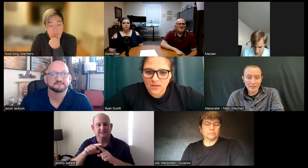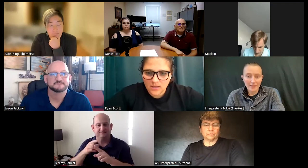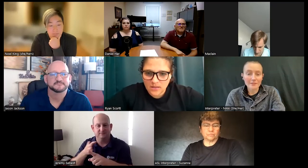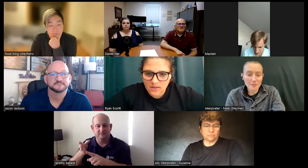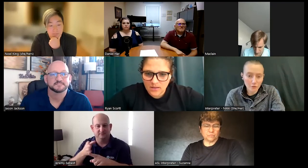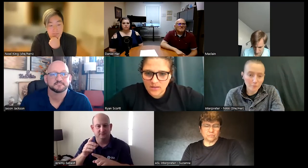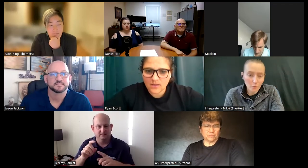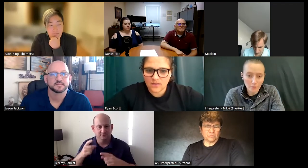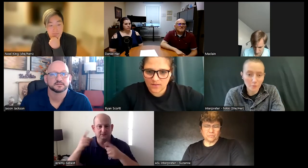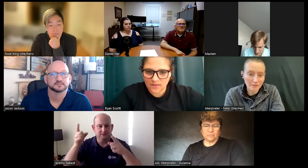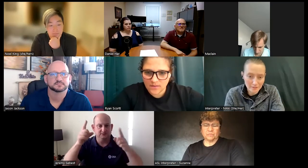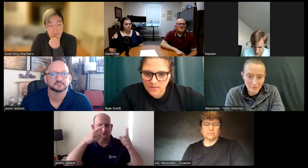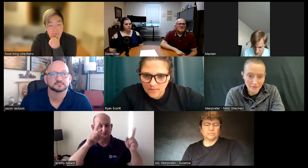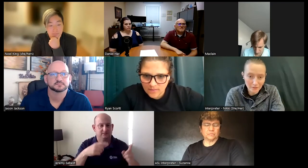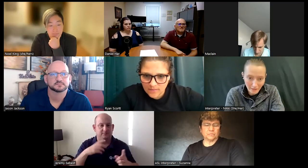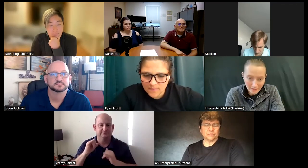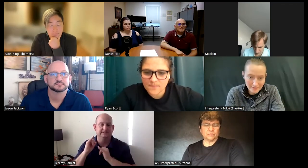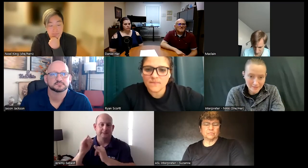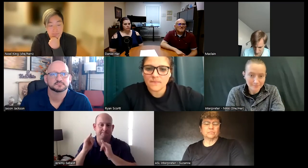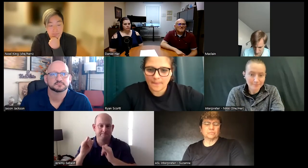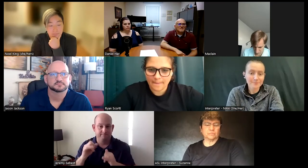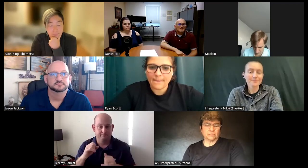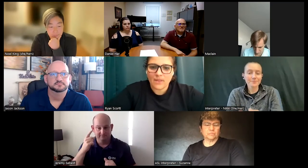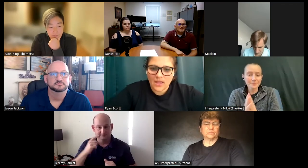in the Supreme Court with disability rights